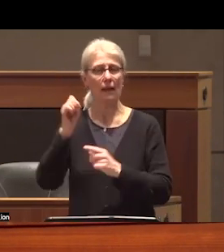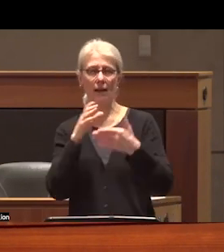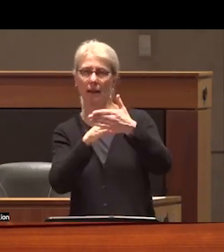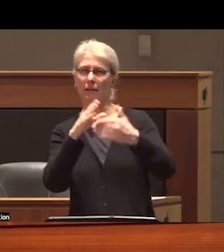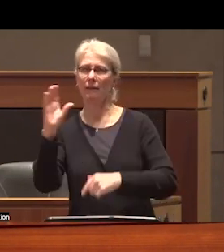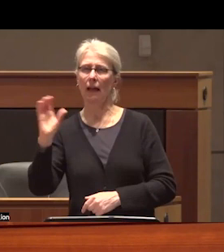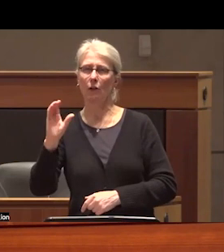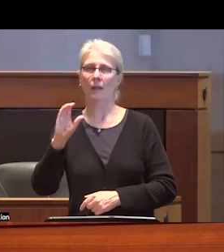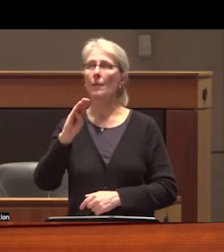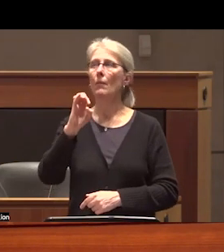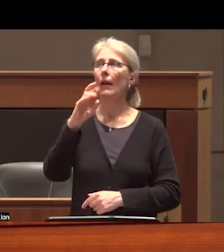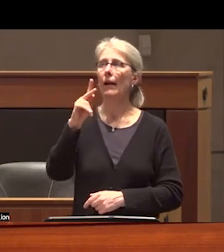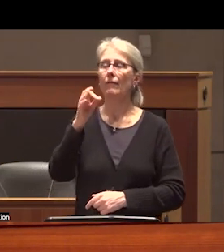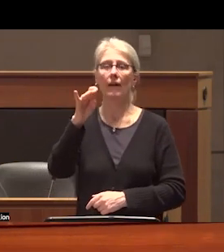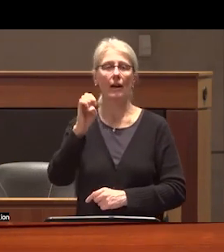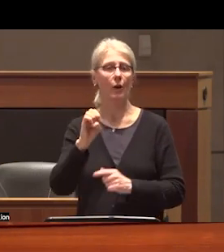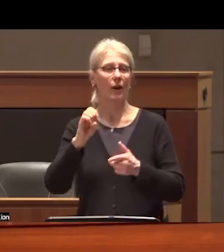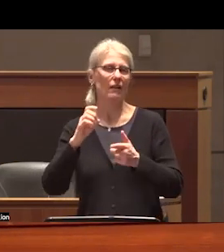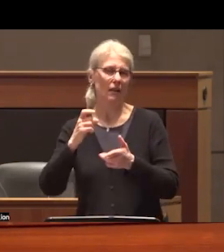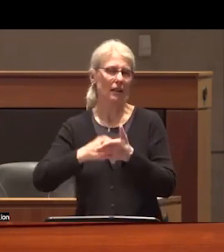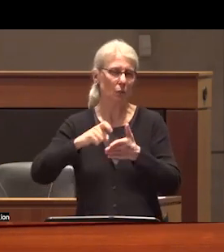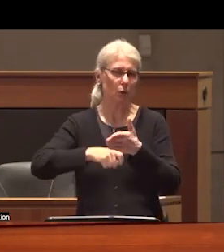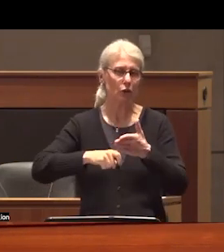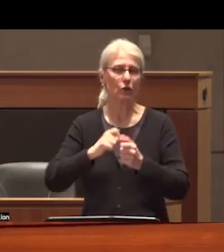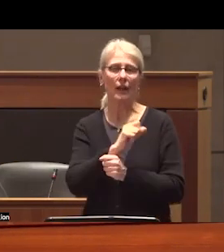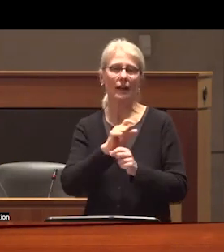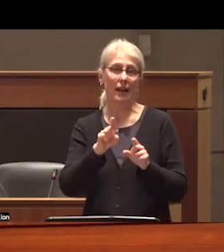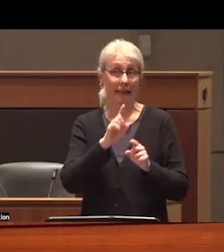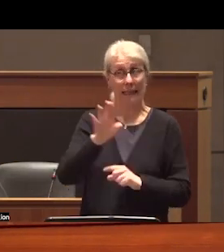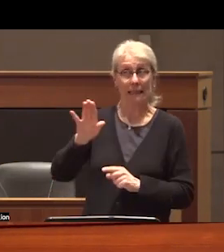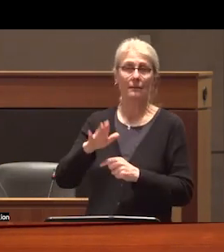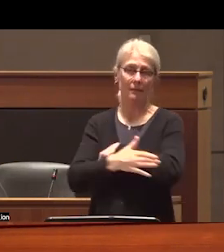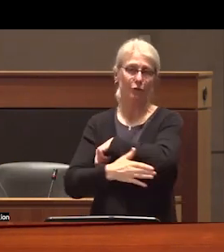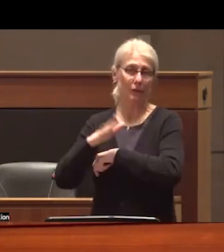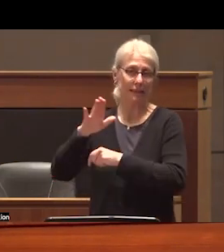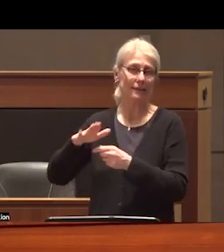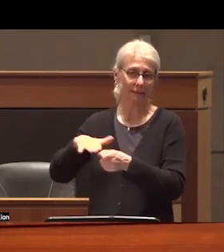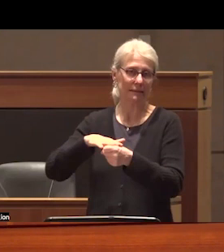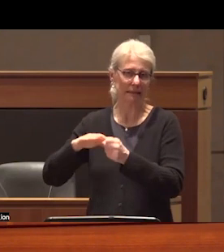Blackfire exploration limited and its payback mining project in his home state before his death